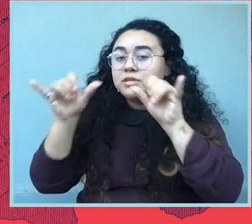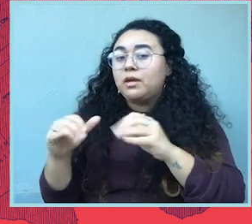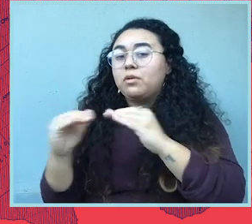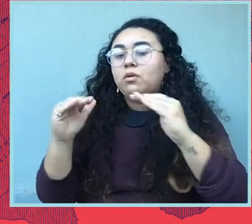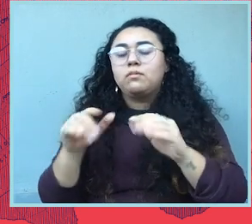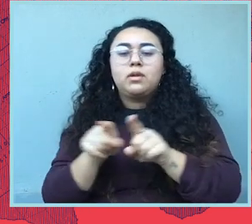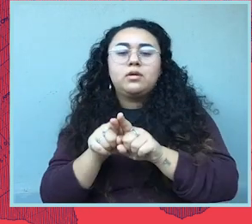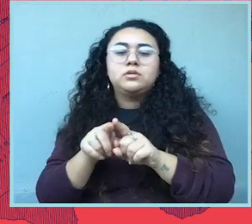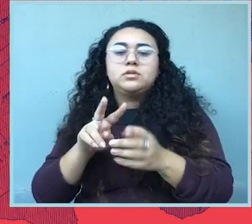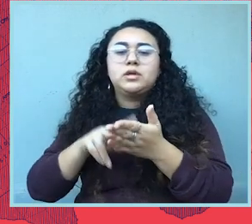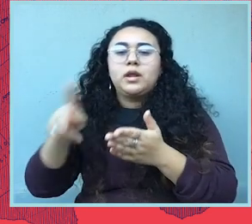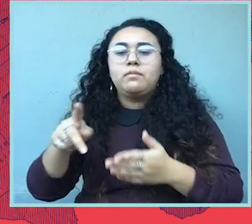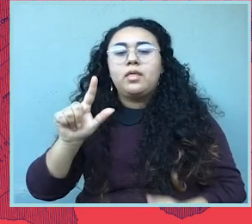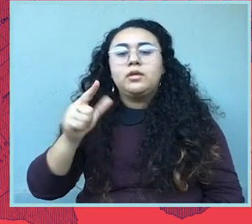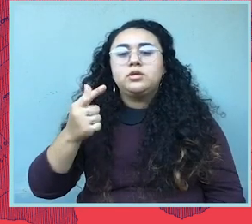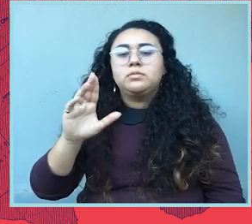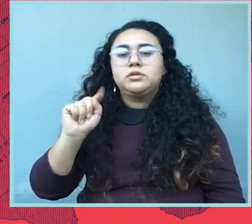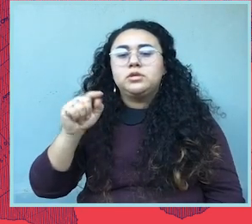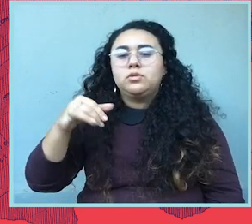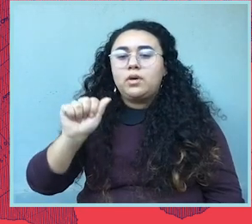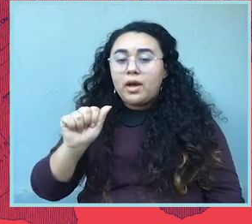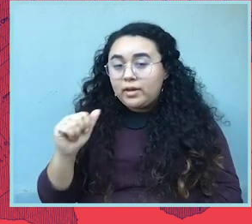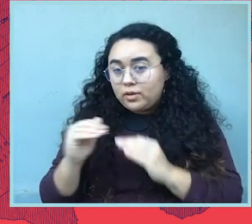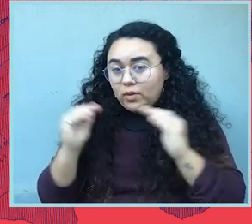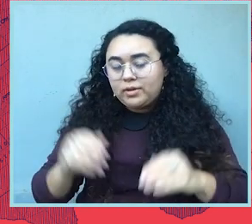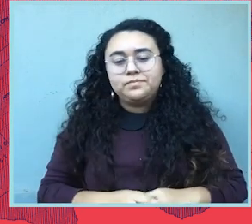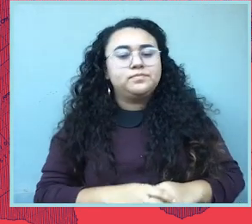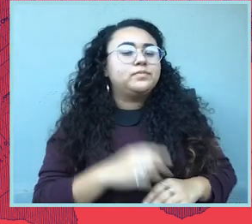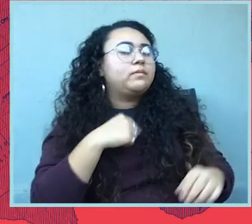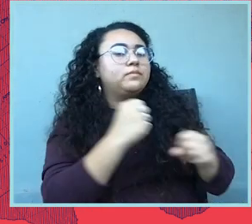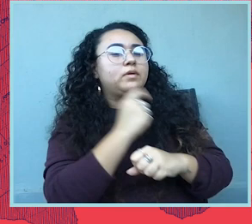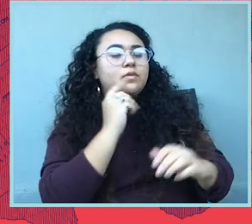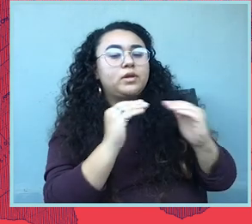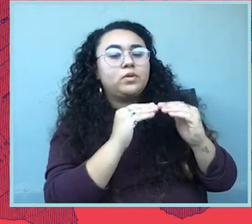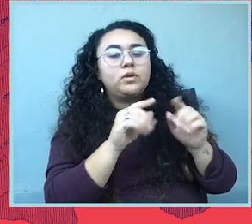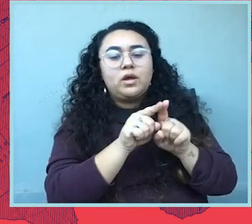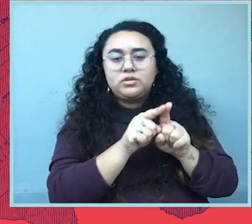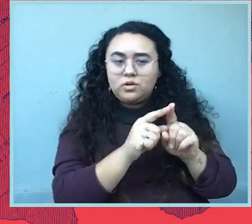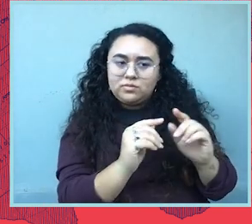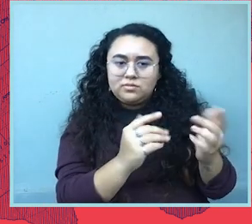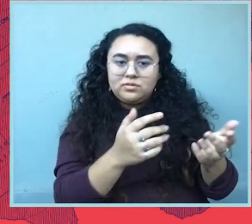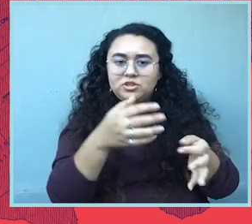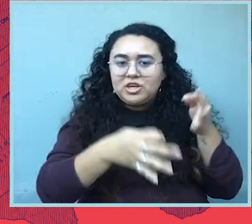I will continue the fight for not only systemic equality but standing up for LBGTQIA equality.